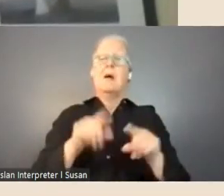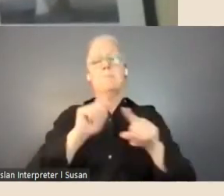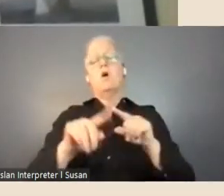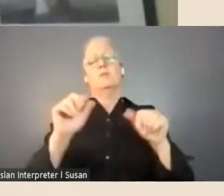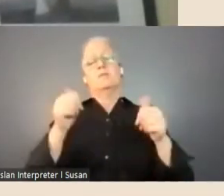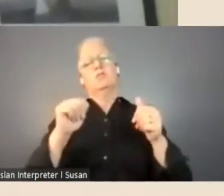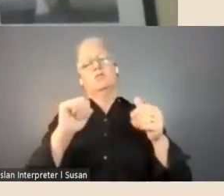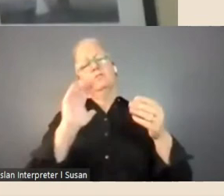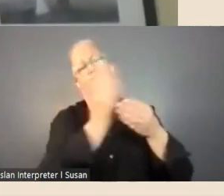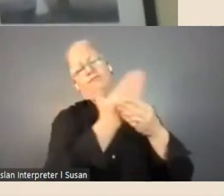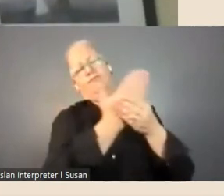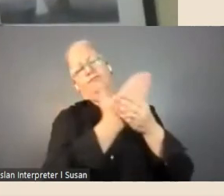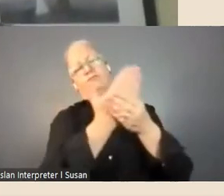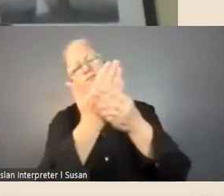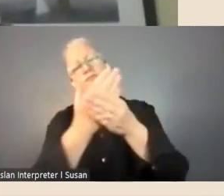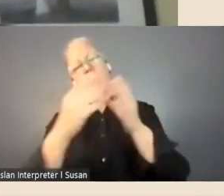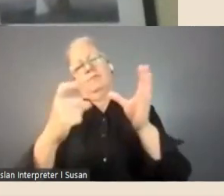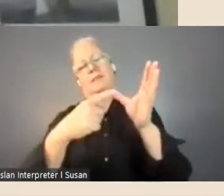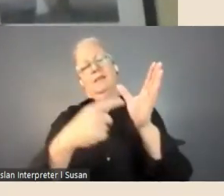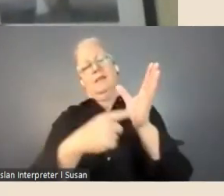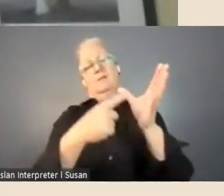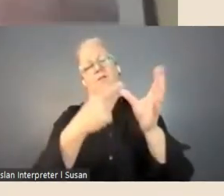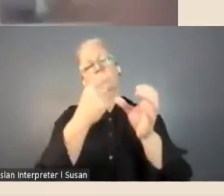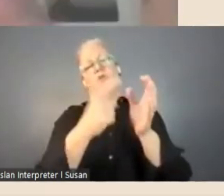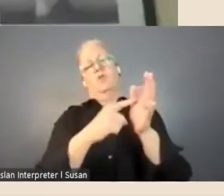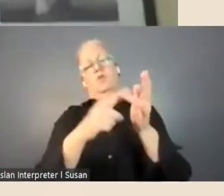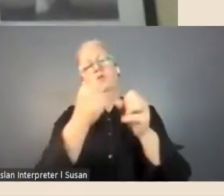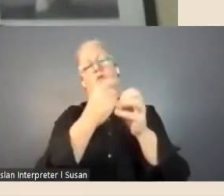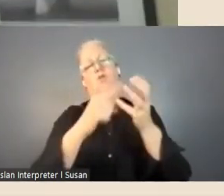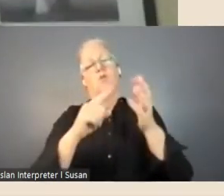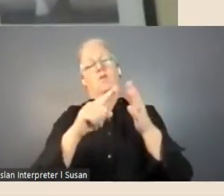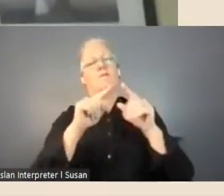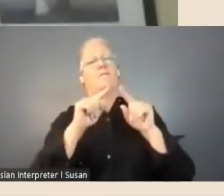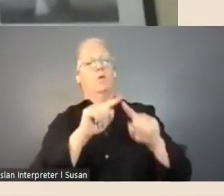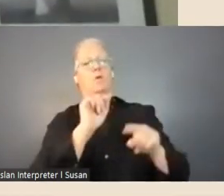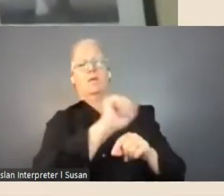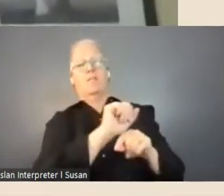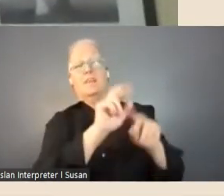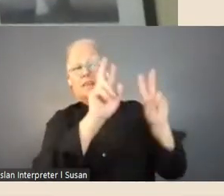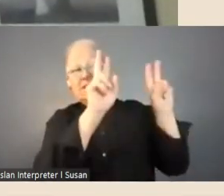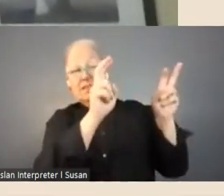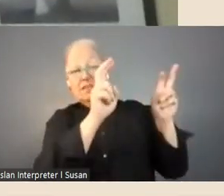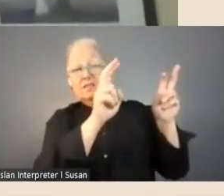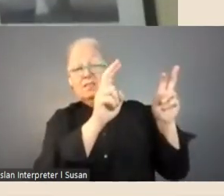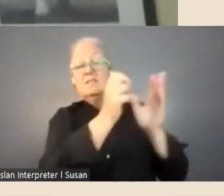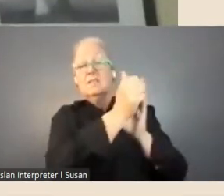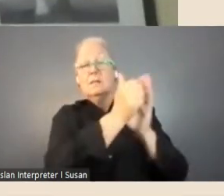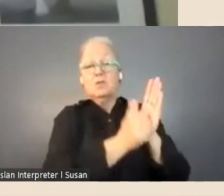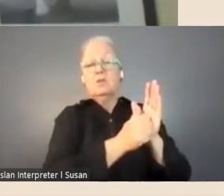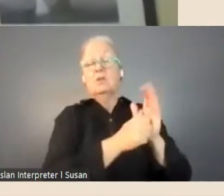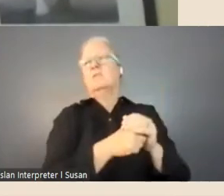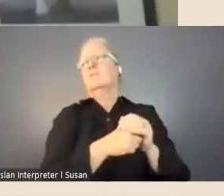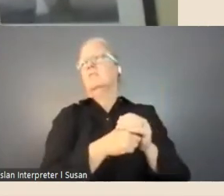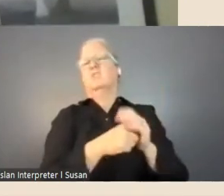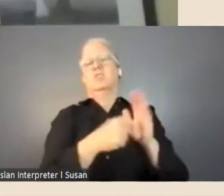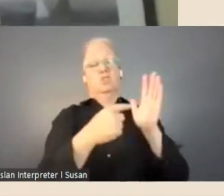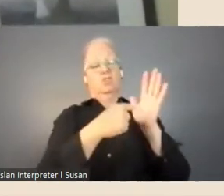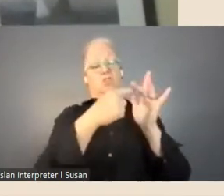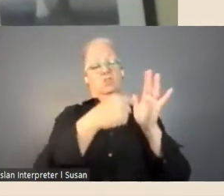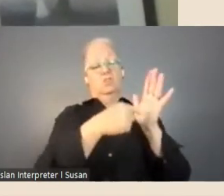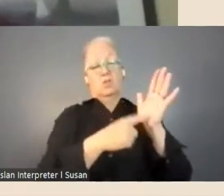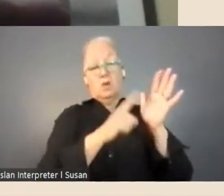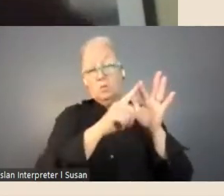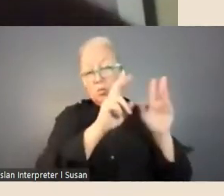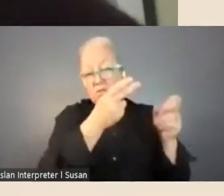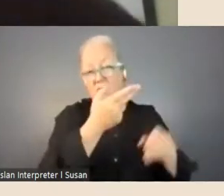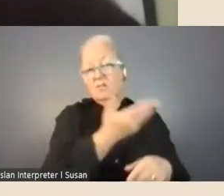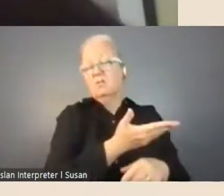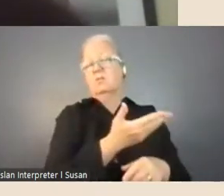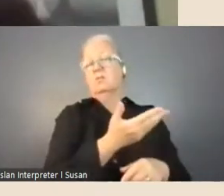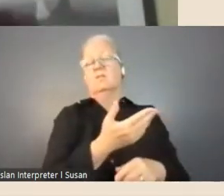and where, and by subject, title, place, a range...there's lots of you, know if